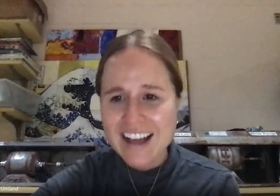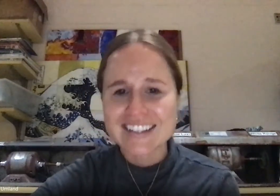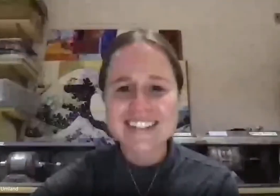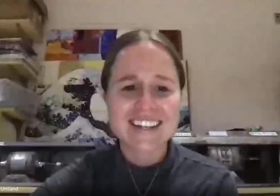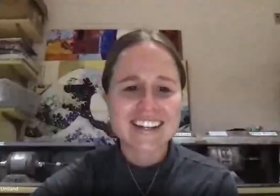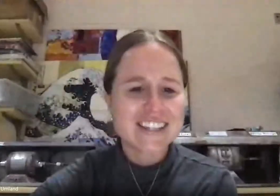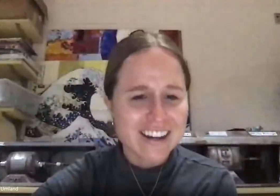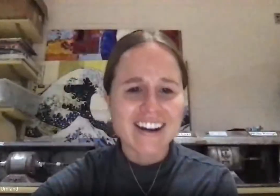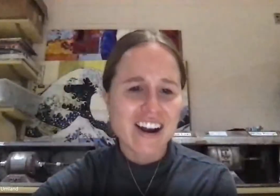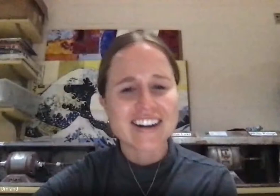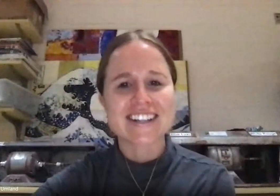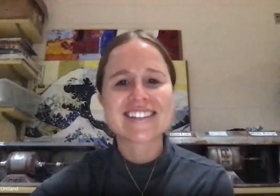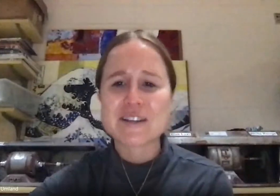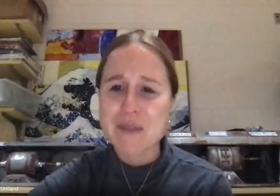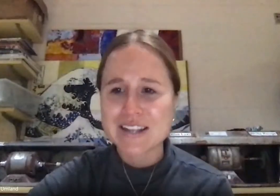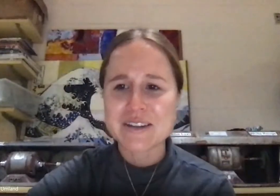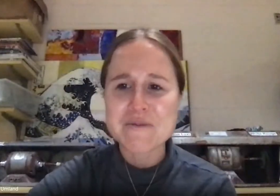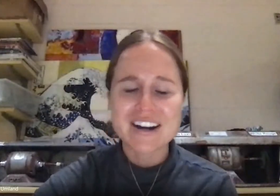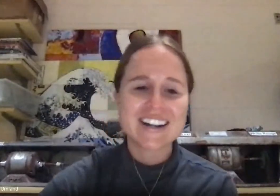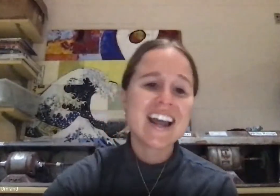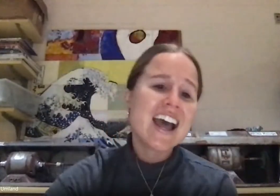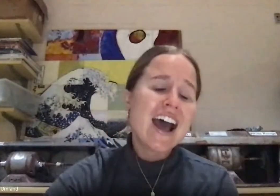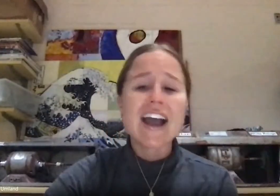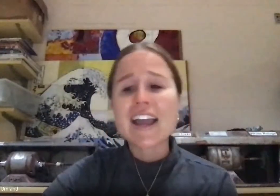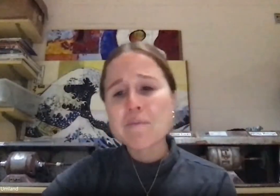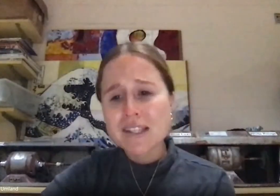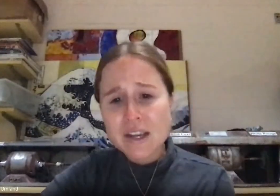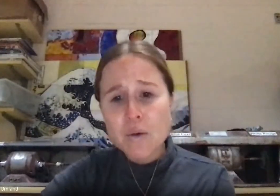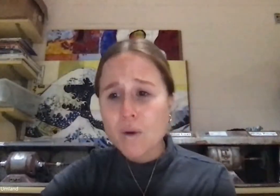artists in painting one I am missing. One student from my